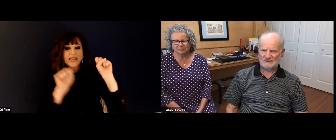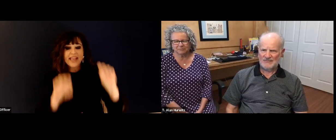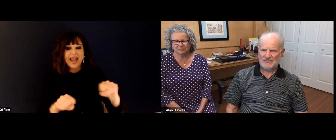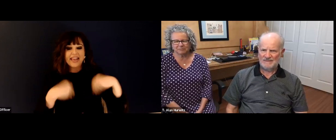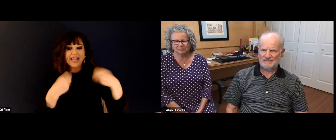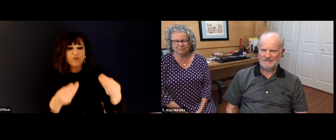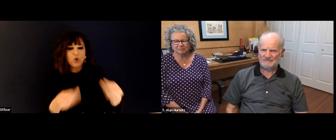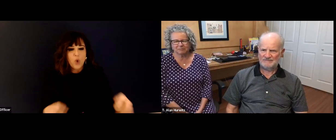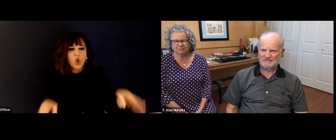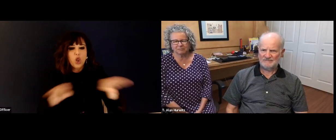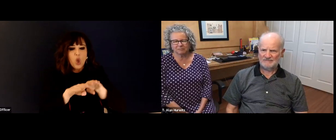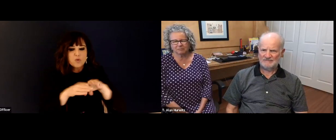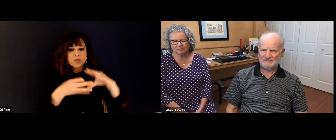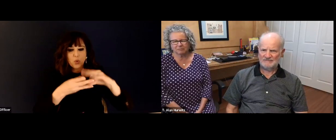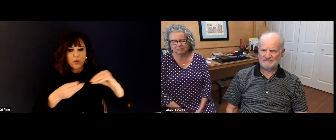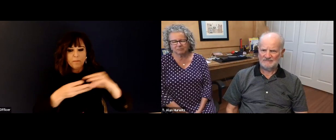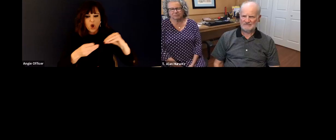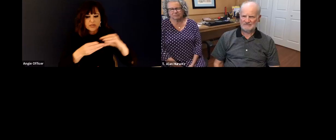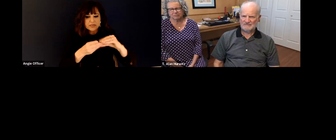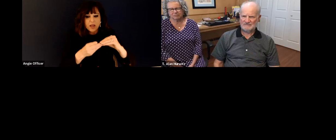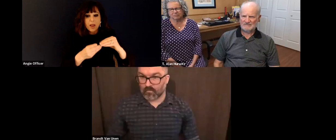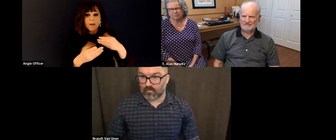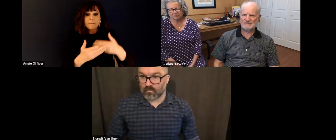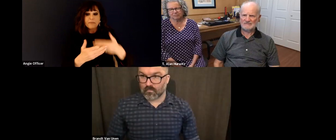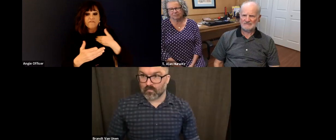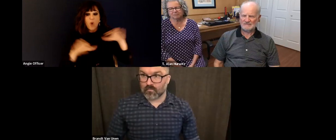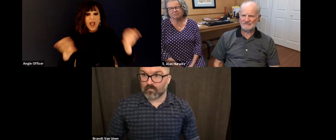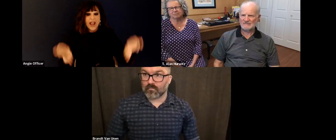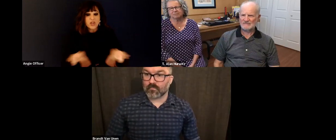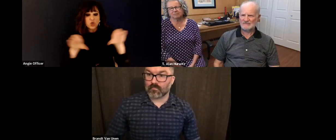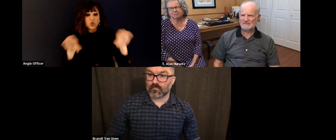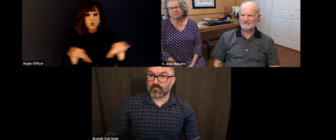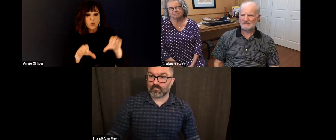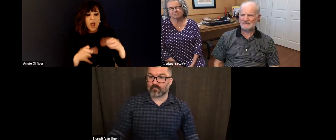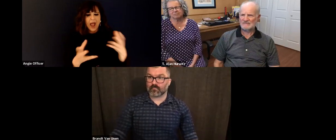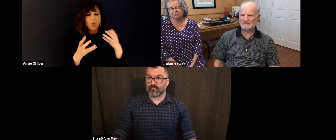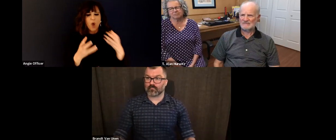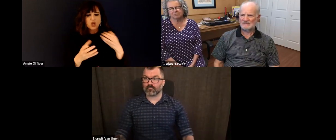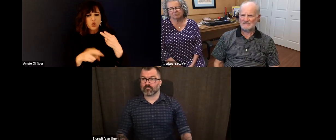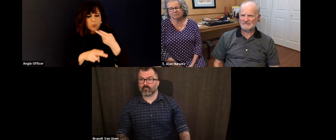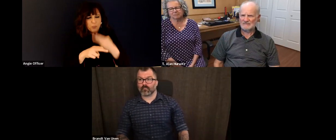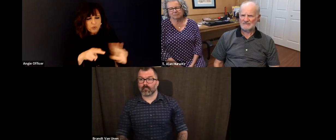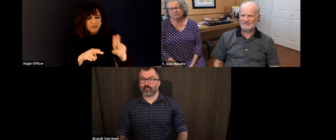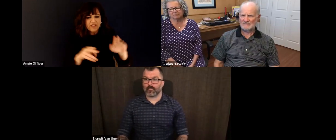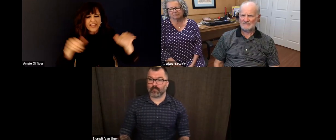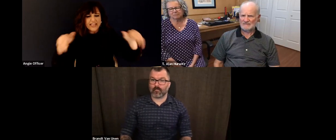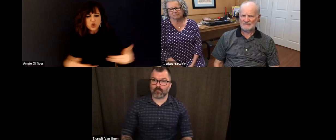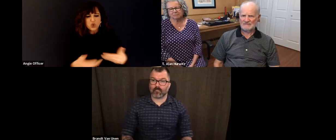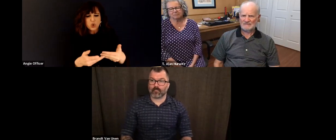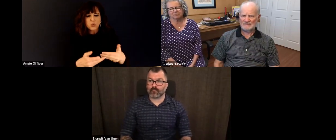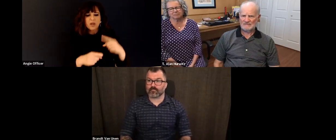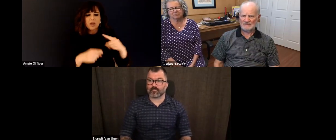I'm going to pass the floor off to Brian Van Buuren and he will